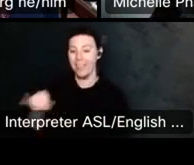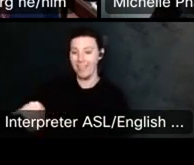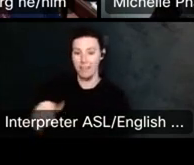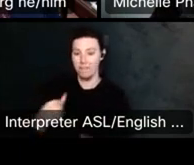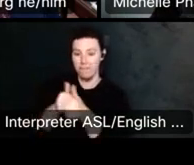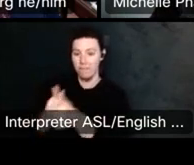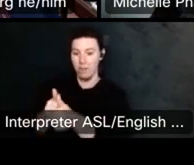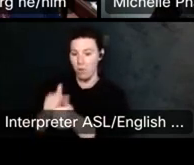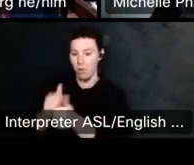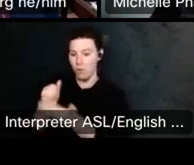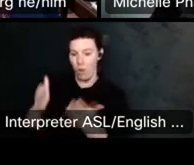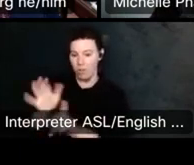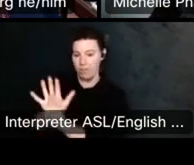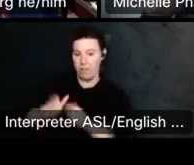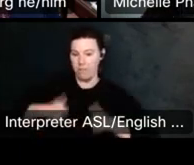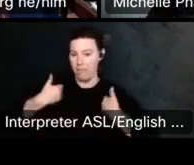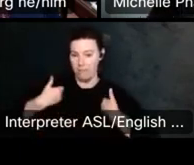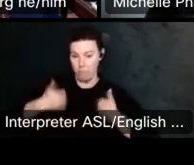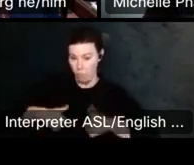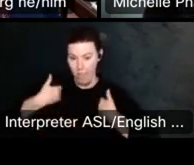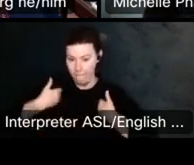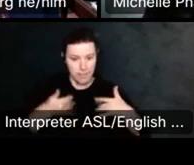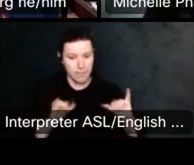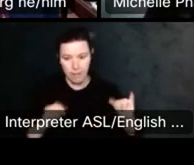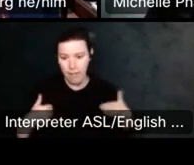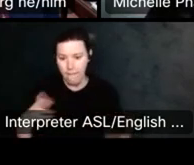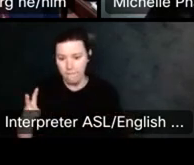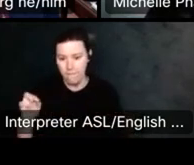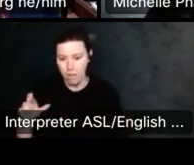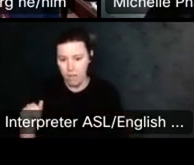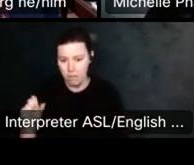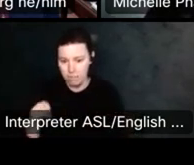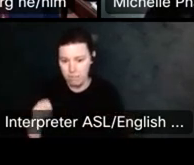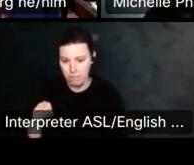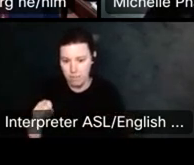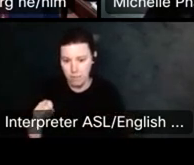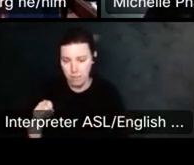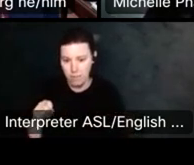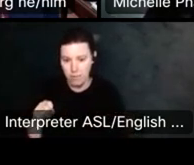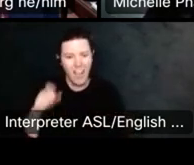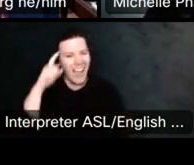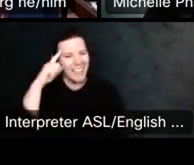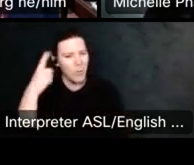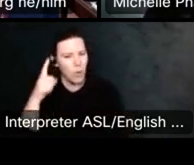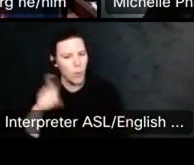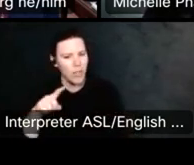Jeremy, I think there was 1 question about freedom up panorama too. Um, would you like me to answer that?